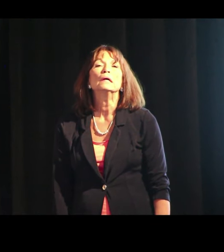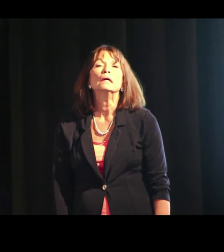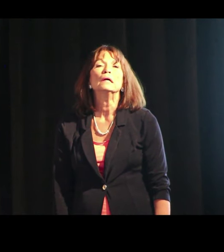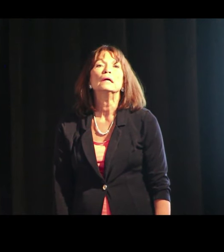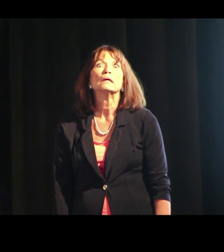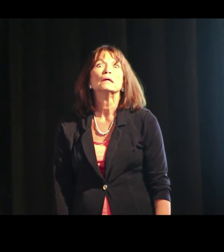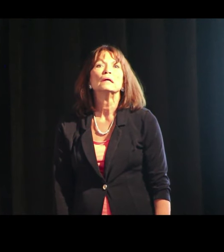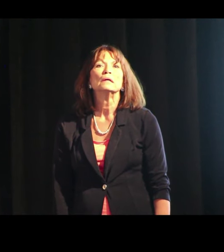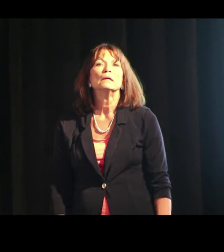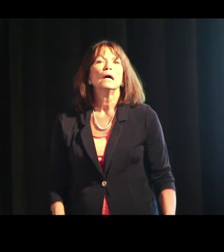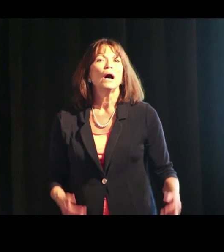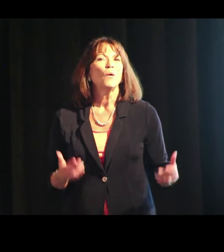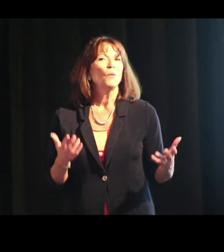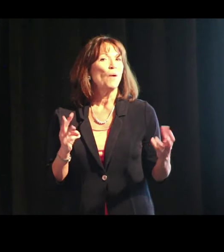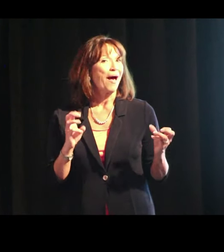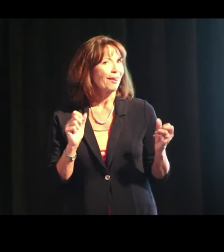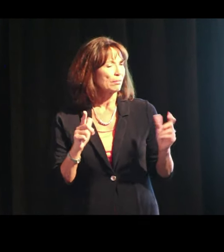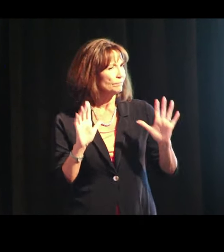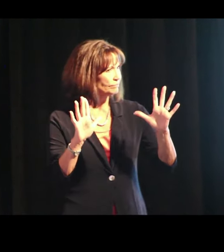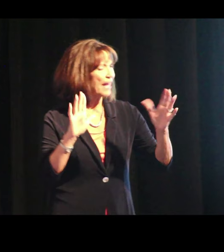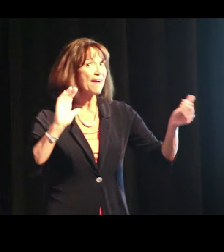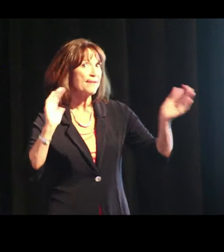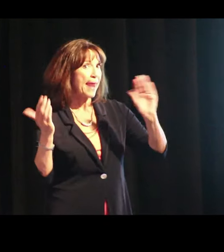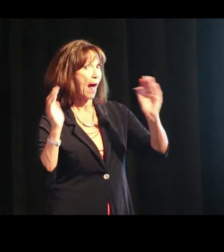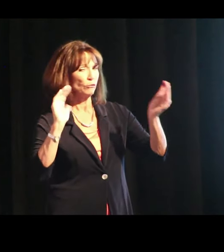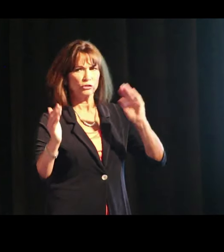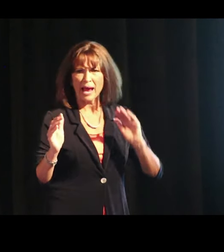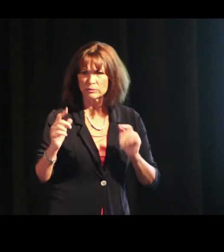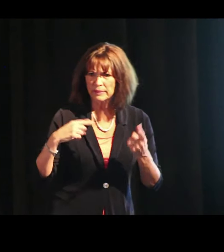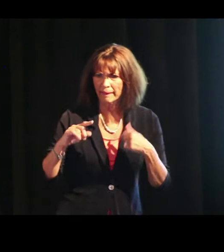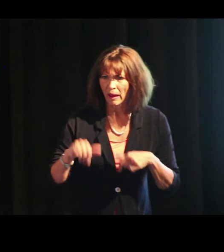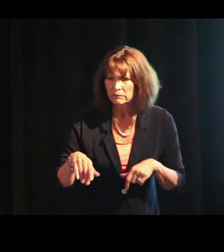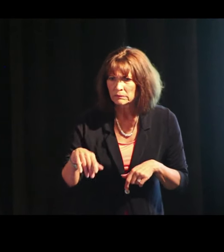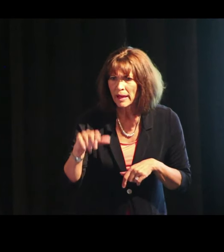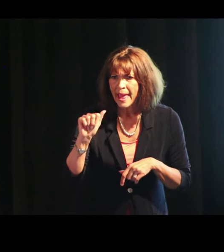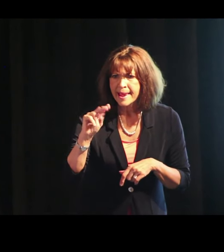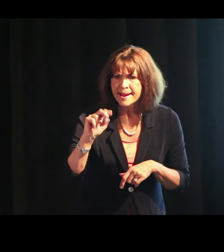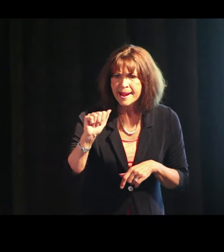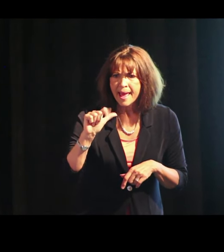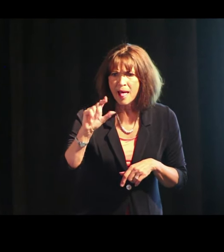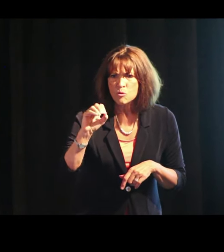Here we go again.” I have an analogy.